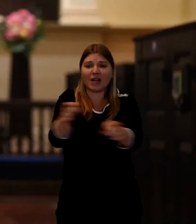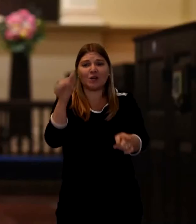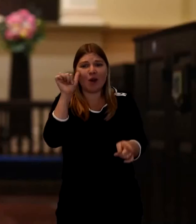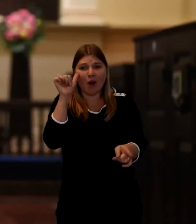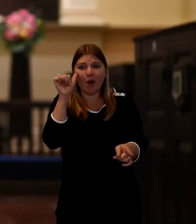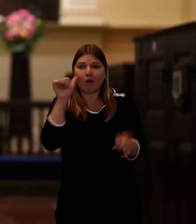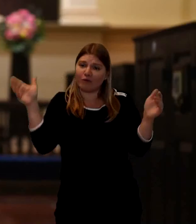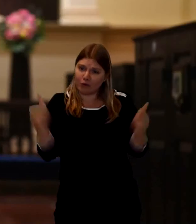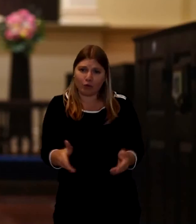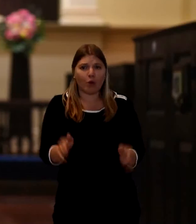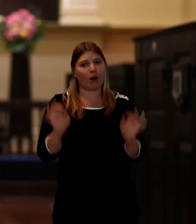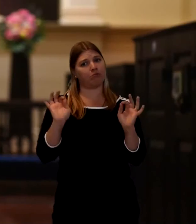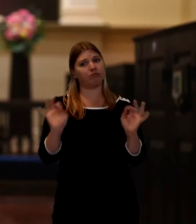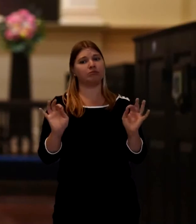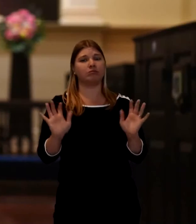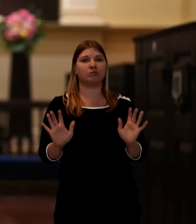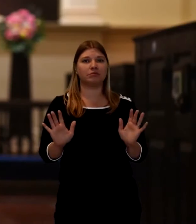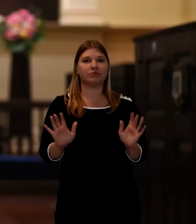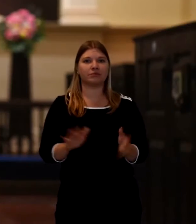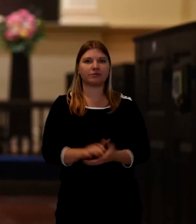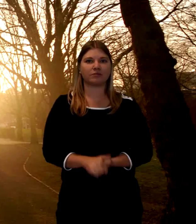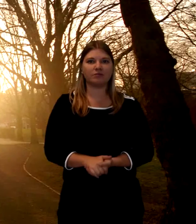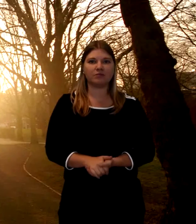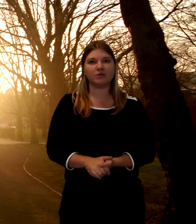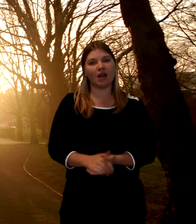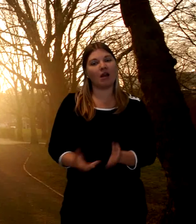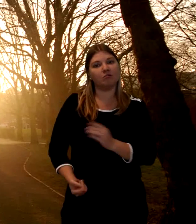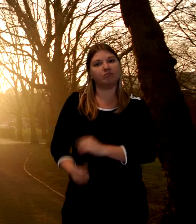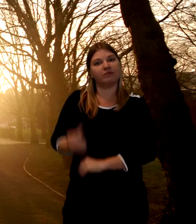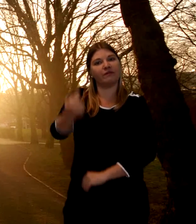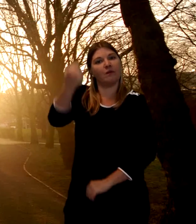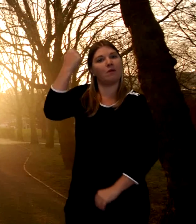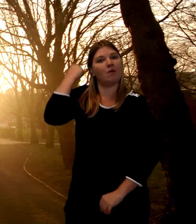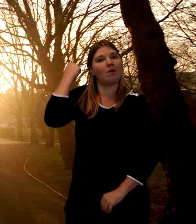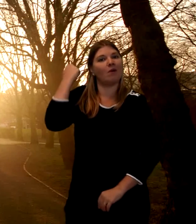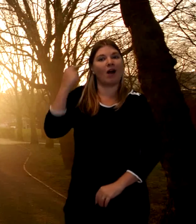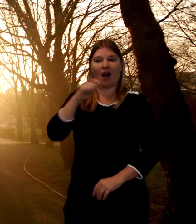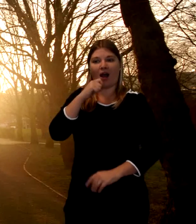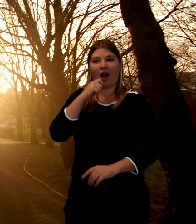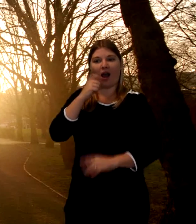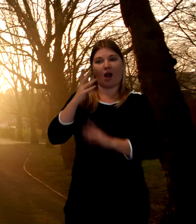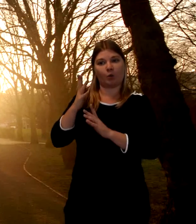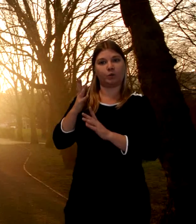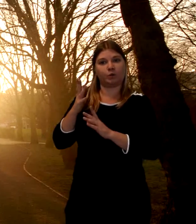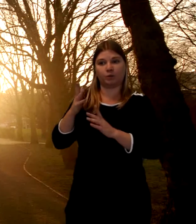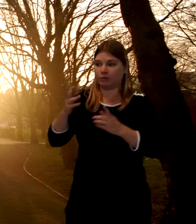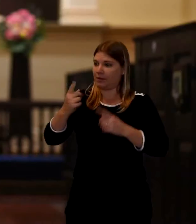Traditionally the vicar would lead people into church reciting sentences from the bible